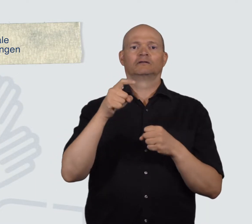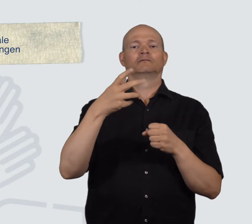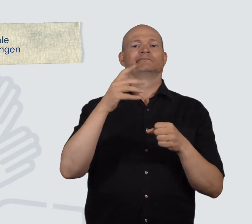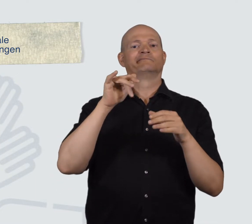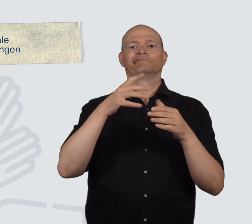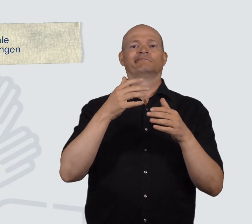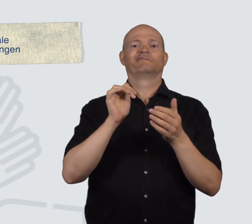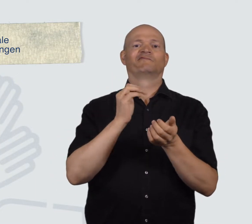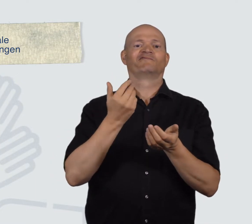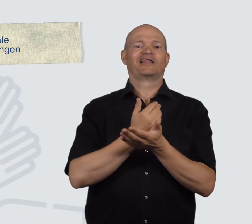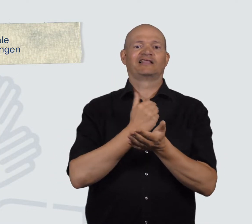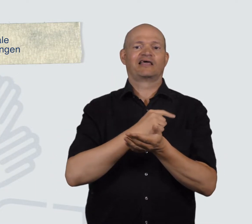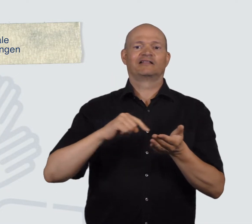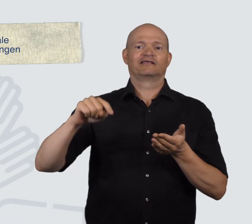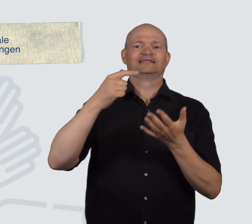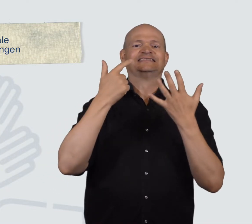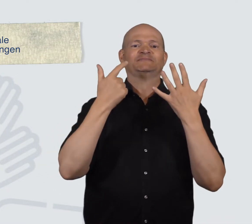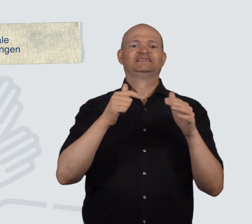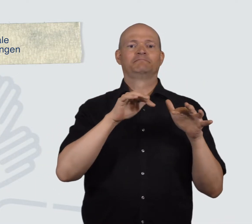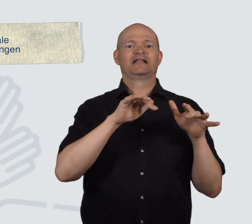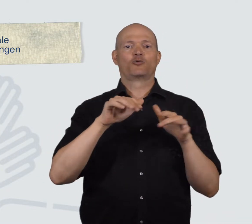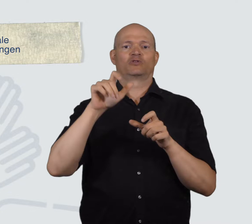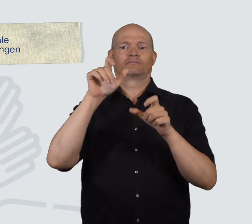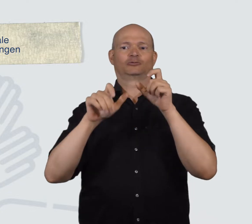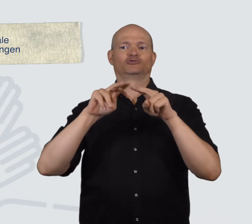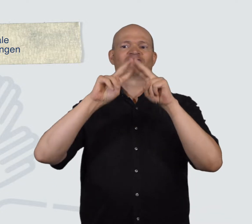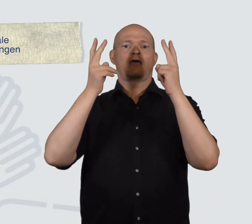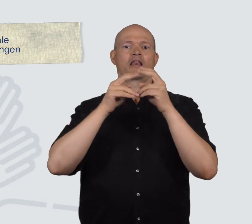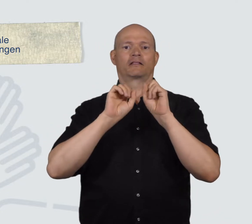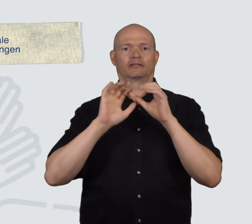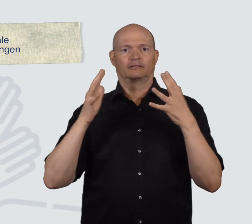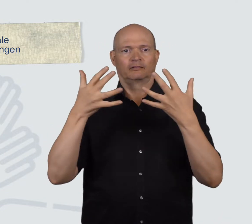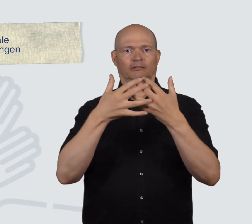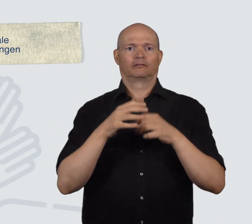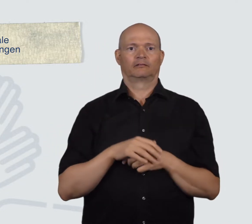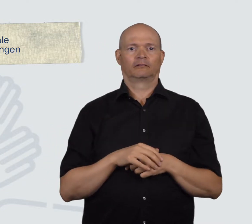WFD represents 70 million people worldwide.